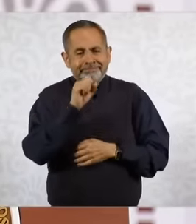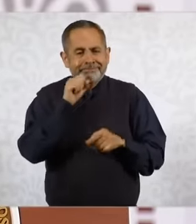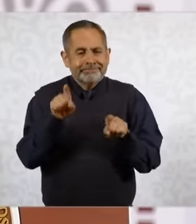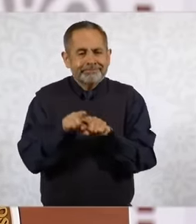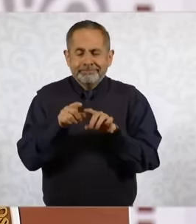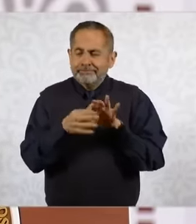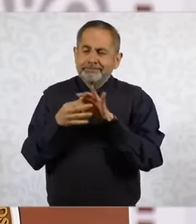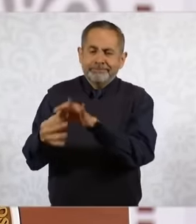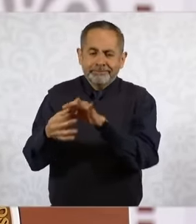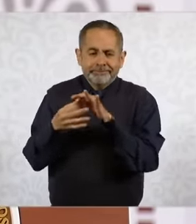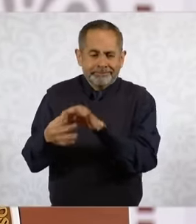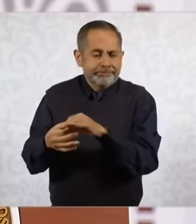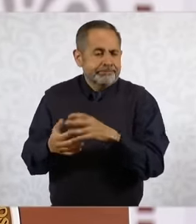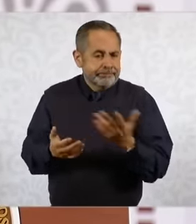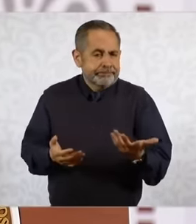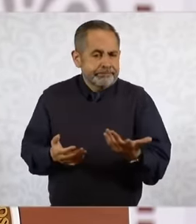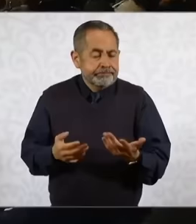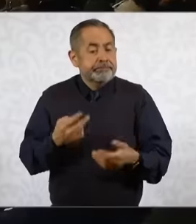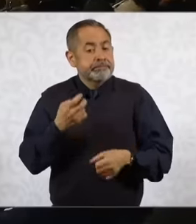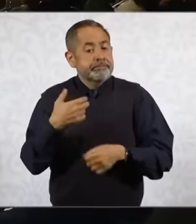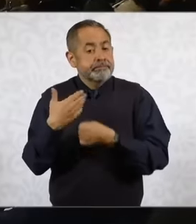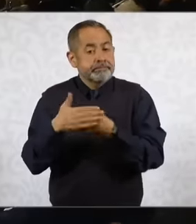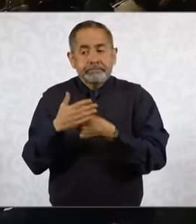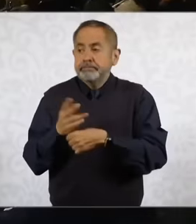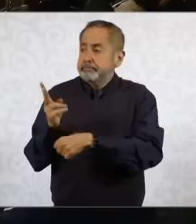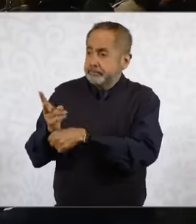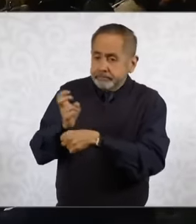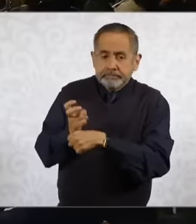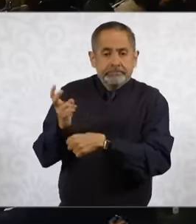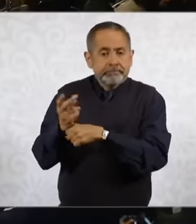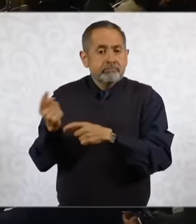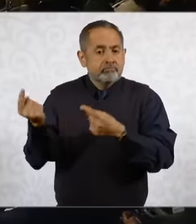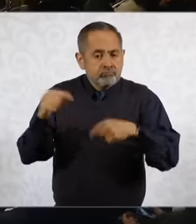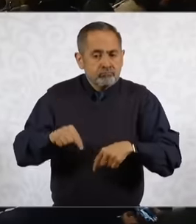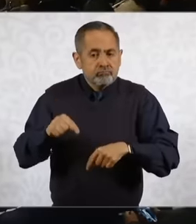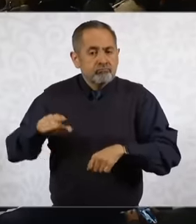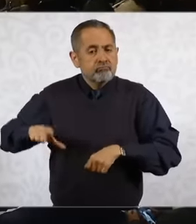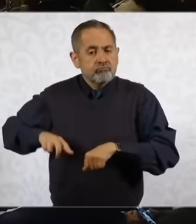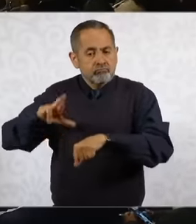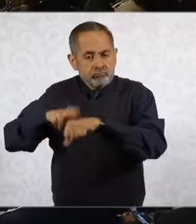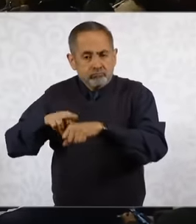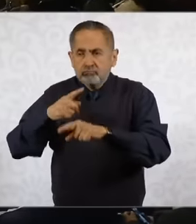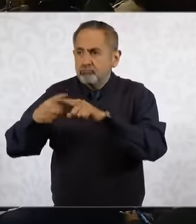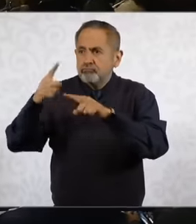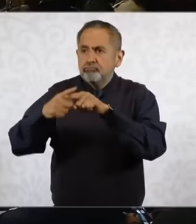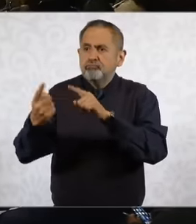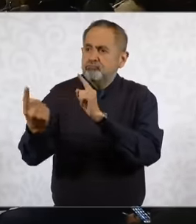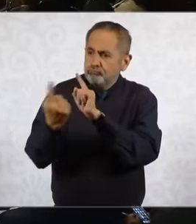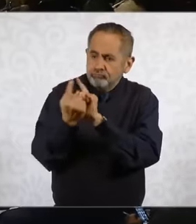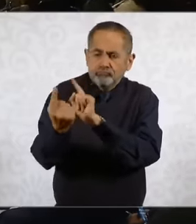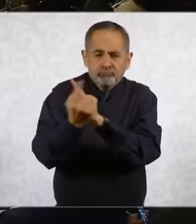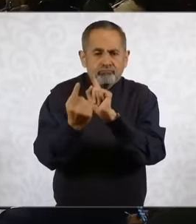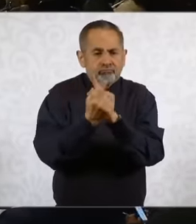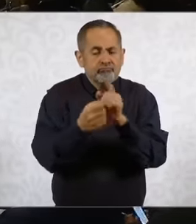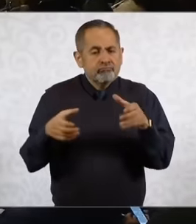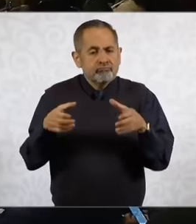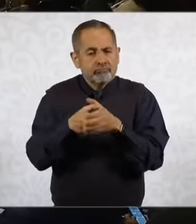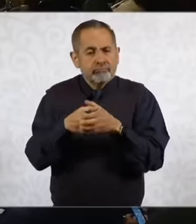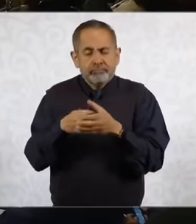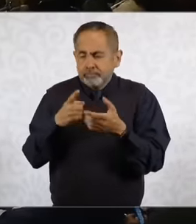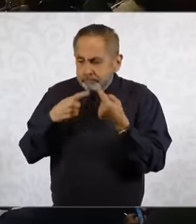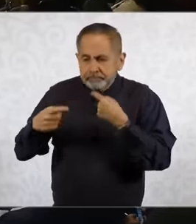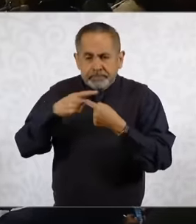we are going to be inviting governors of the different entities to be able to make